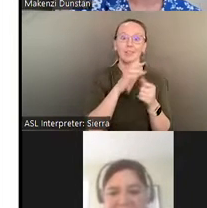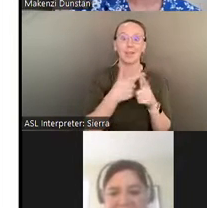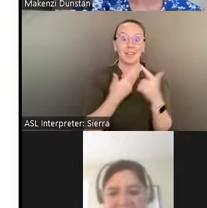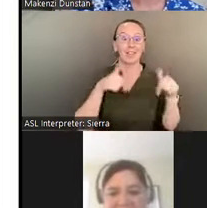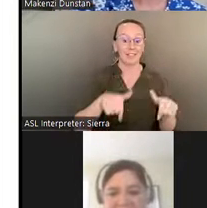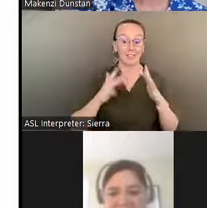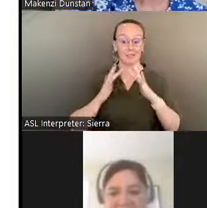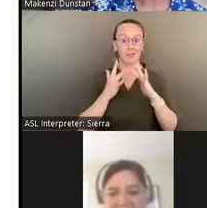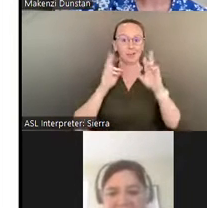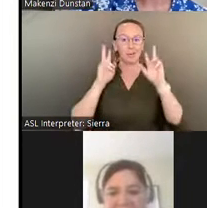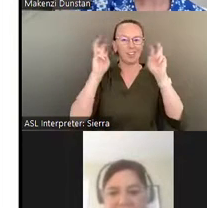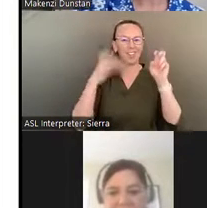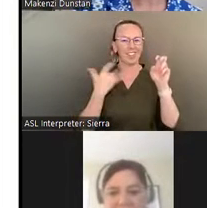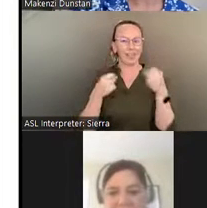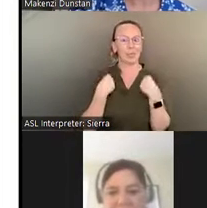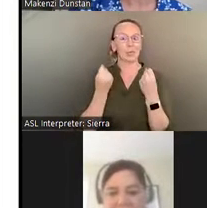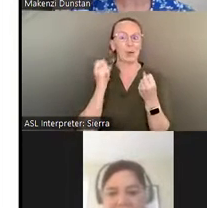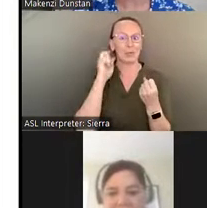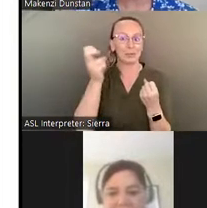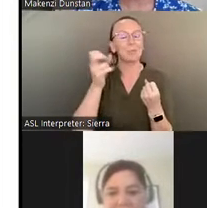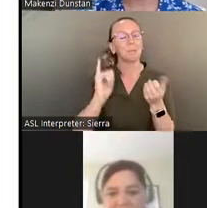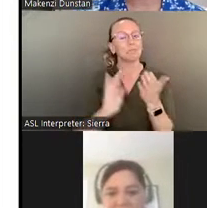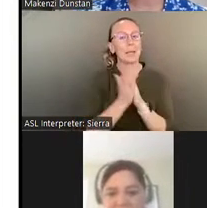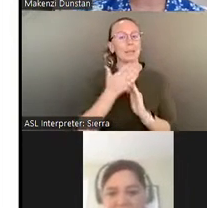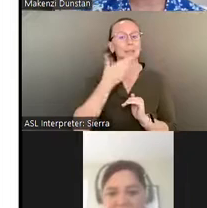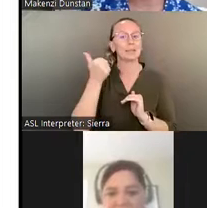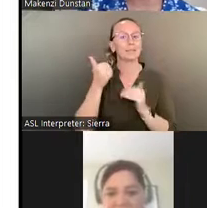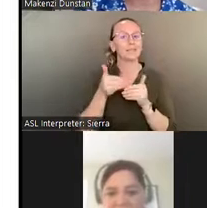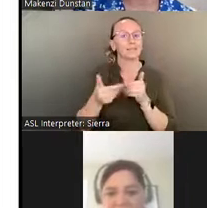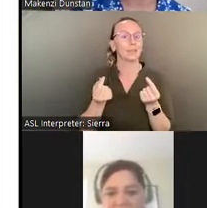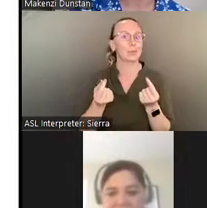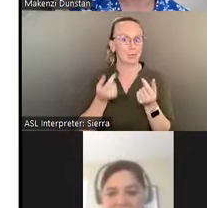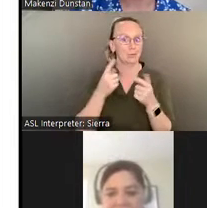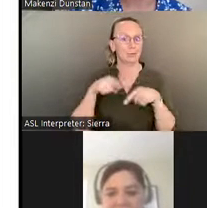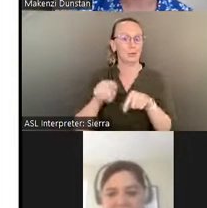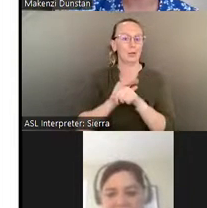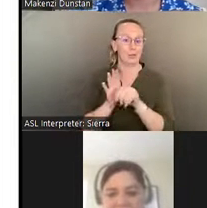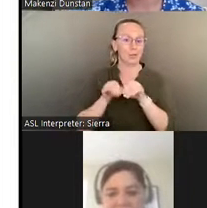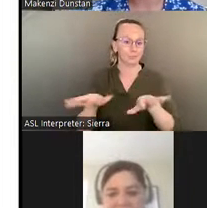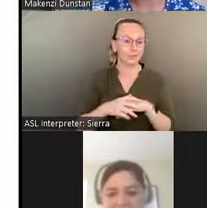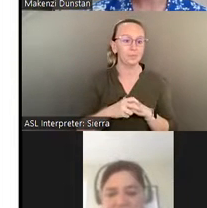For those of you just learning about the Historic Artists' Homes and Studios Program, this is